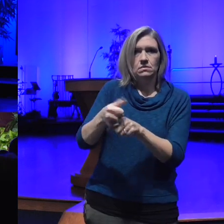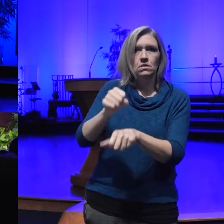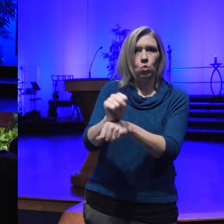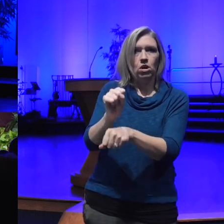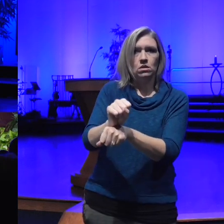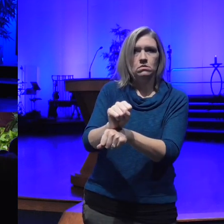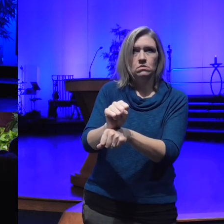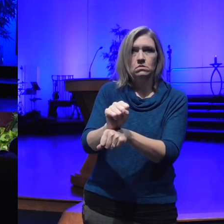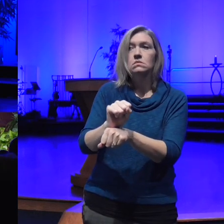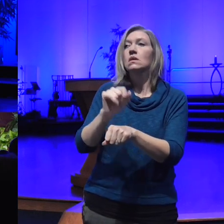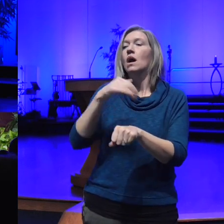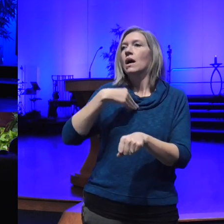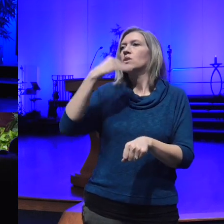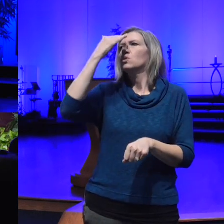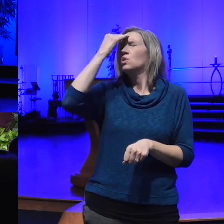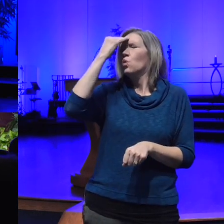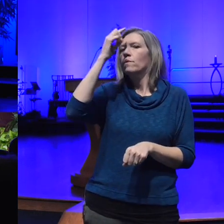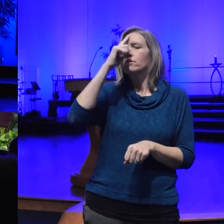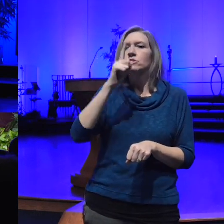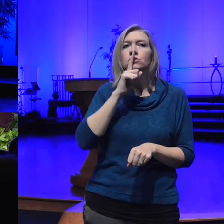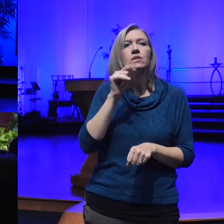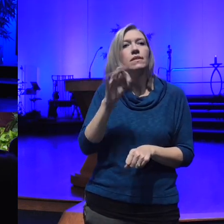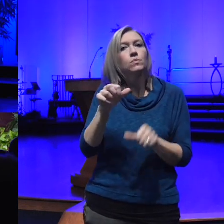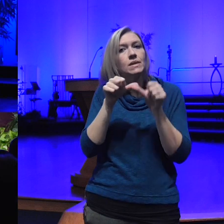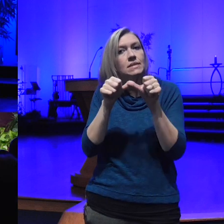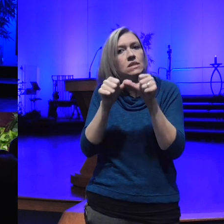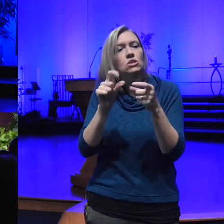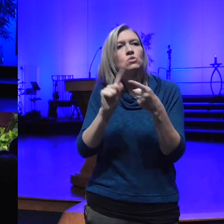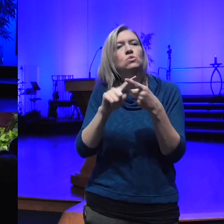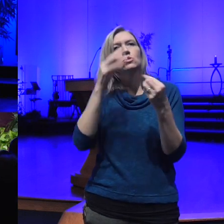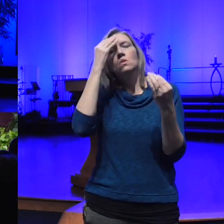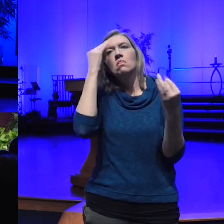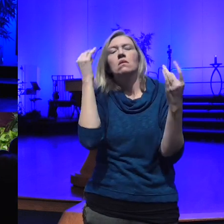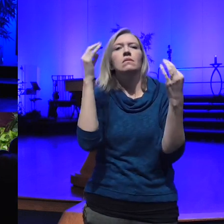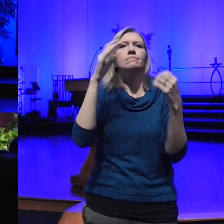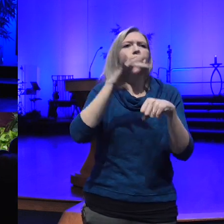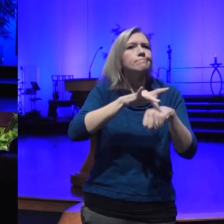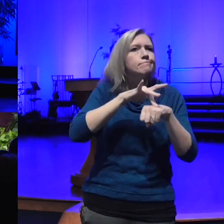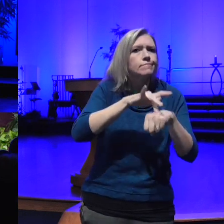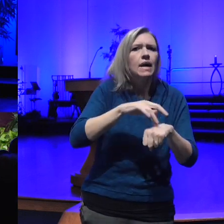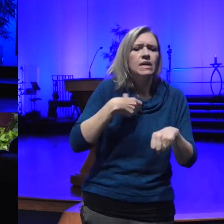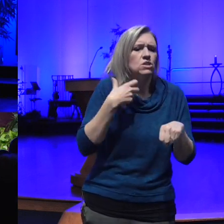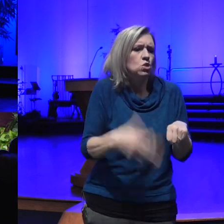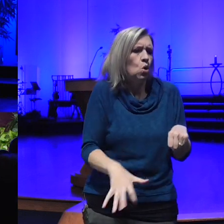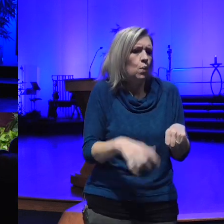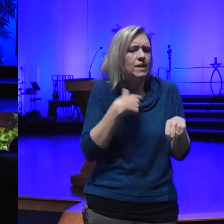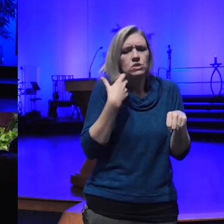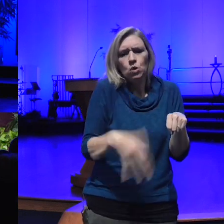continue to be focused on what we don't want and some of us are very passionate about what we don't